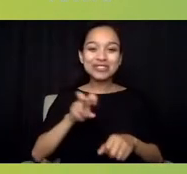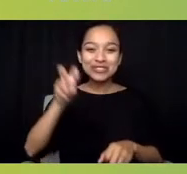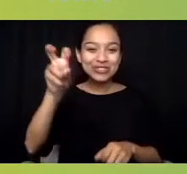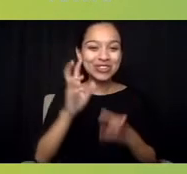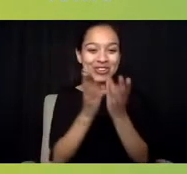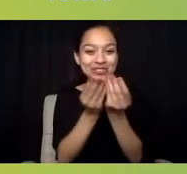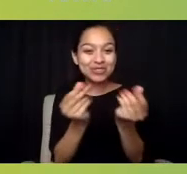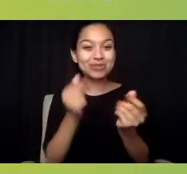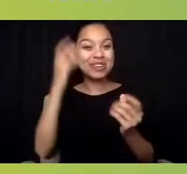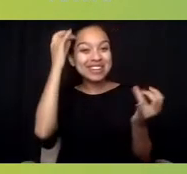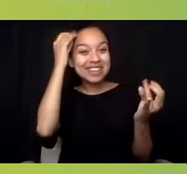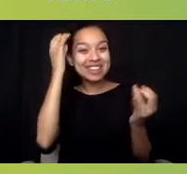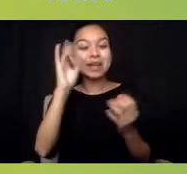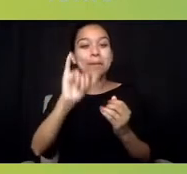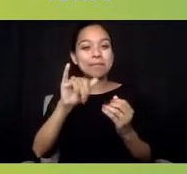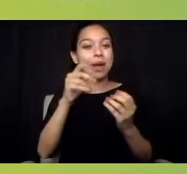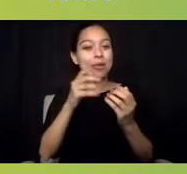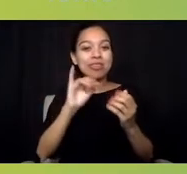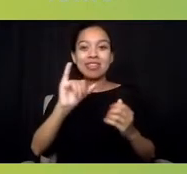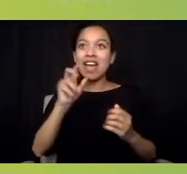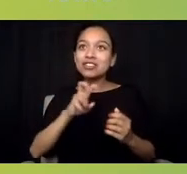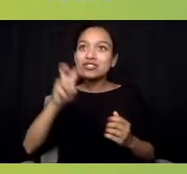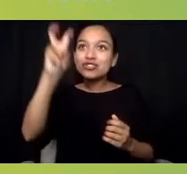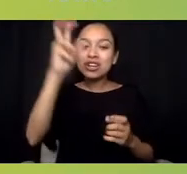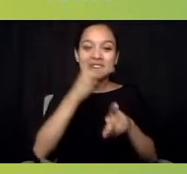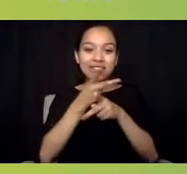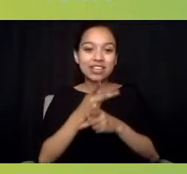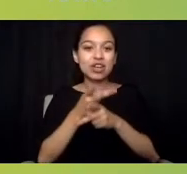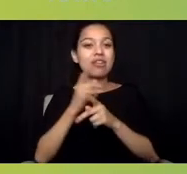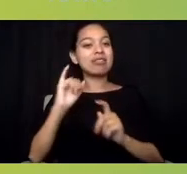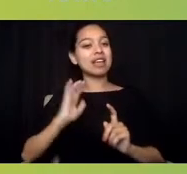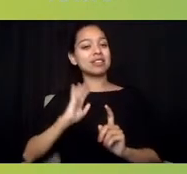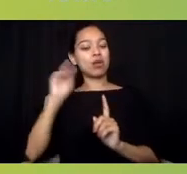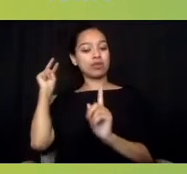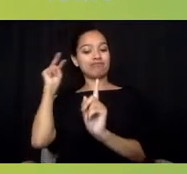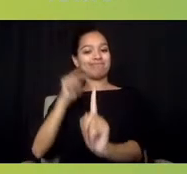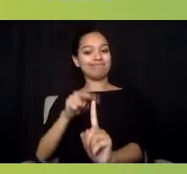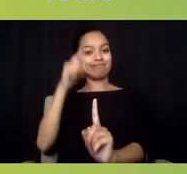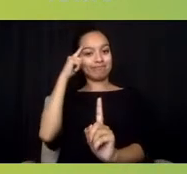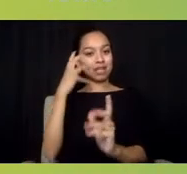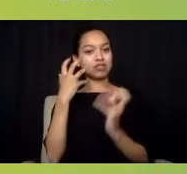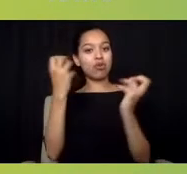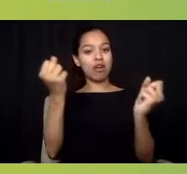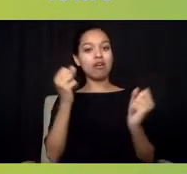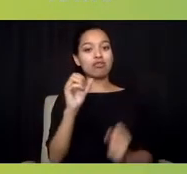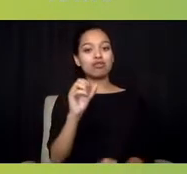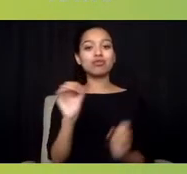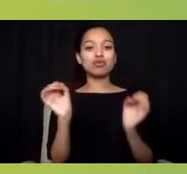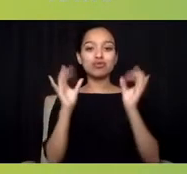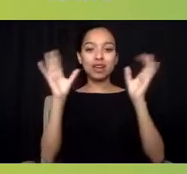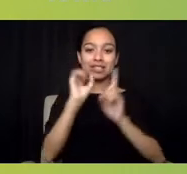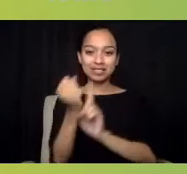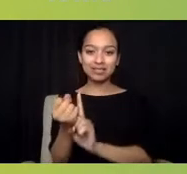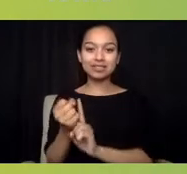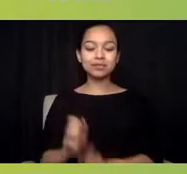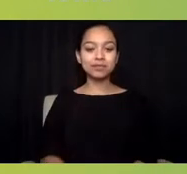as we're really looking at this as well. So thank you. No, thank you, and thank you so much for your disclosure too.